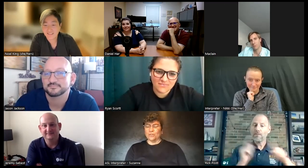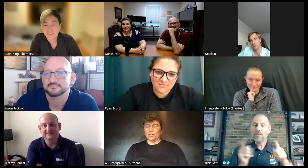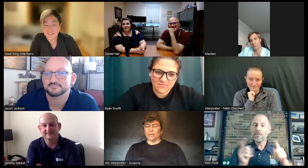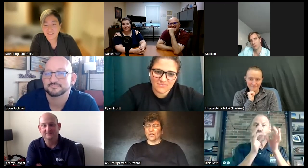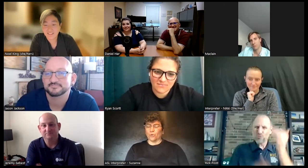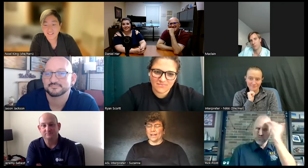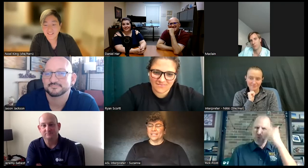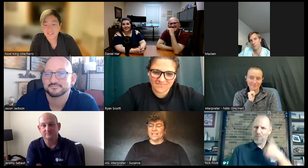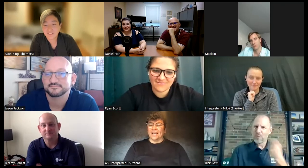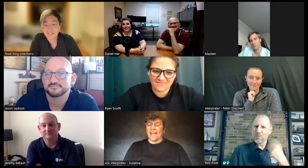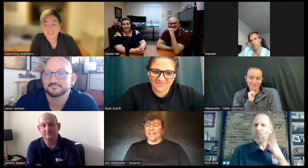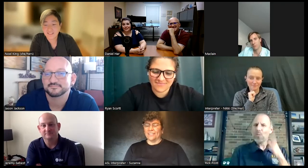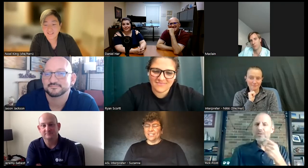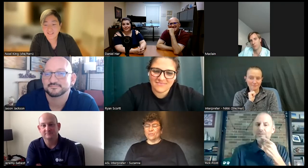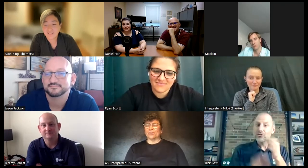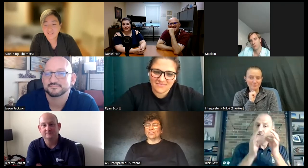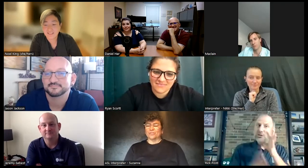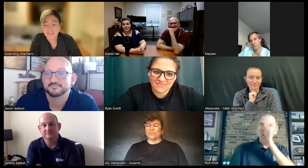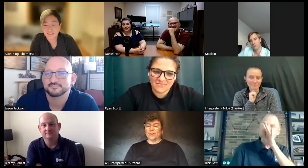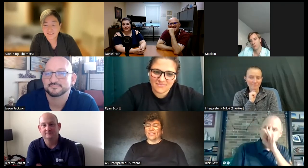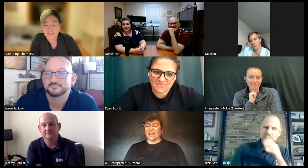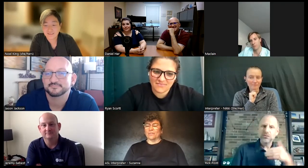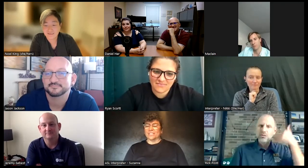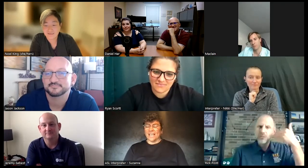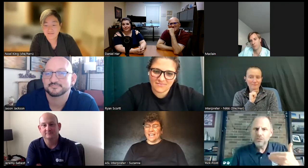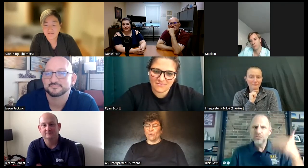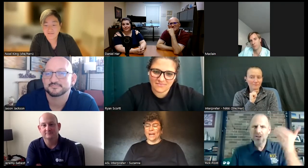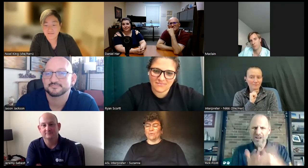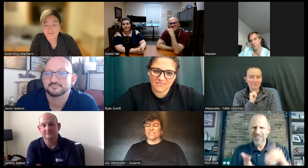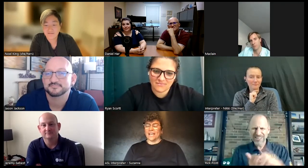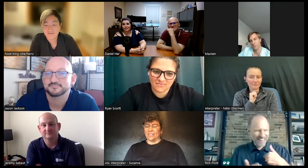you're correct and The Interpreter knew that I would say what I would say and